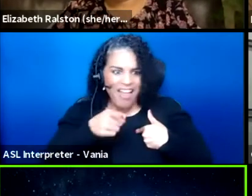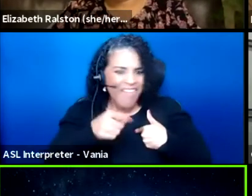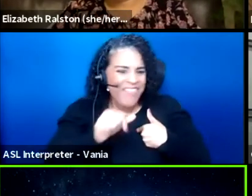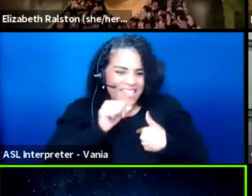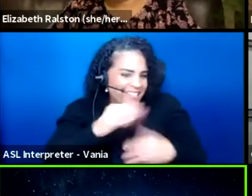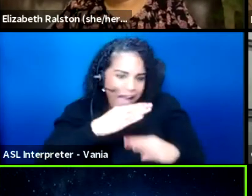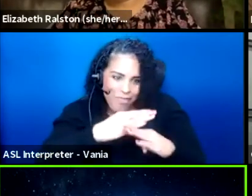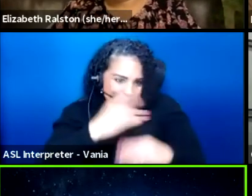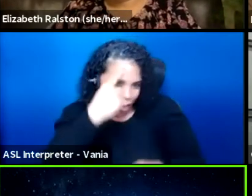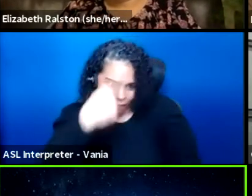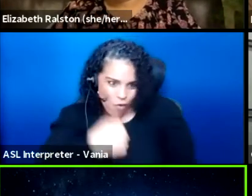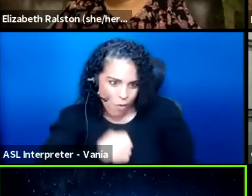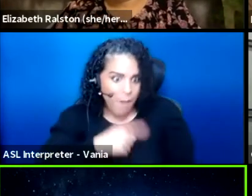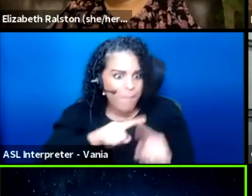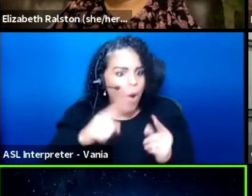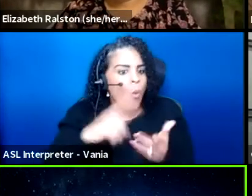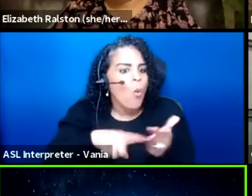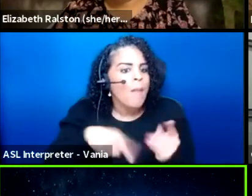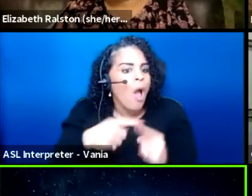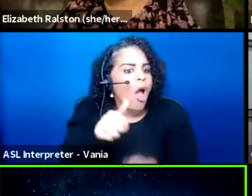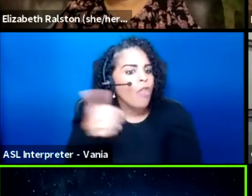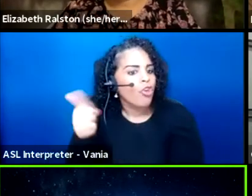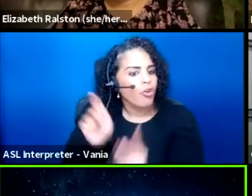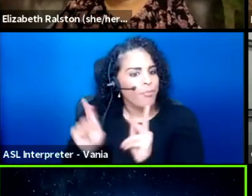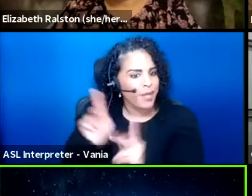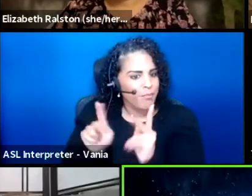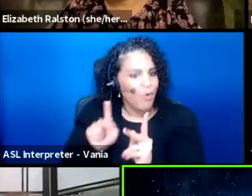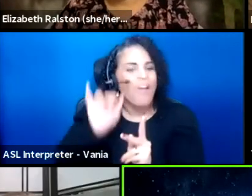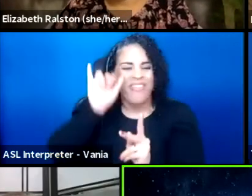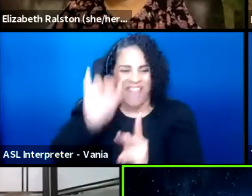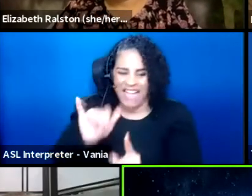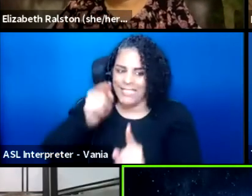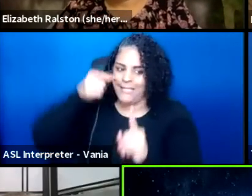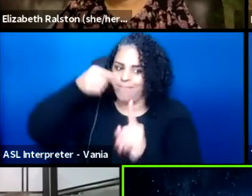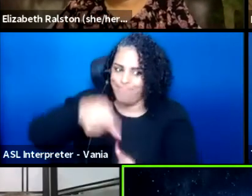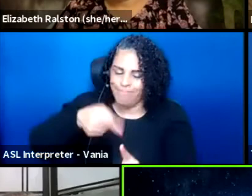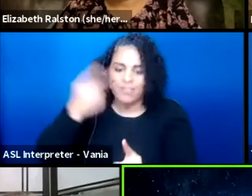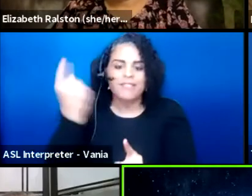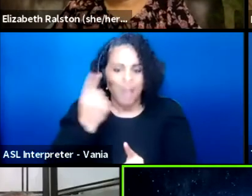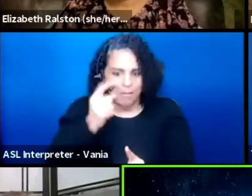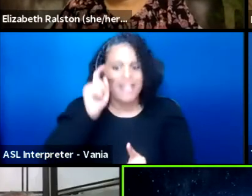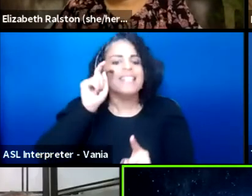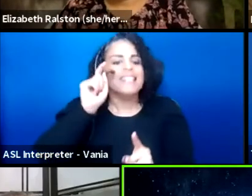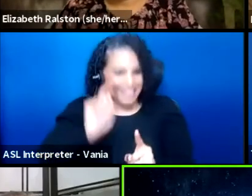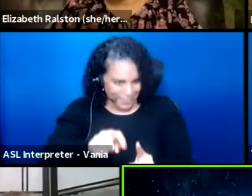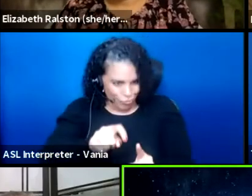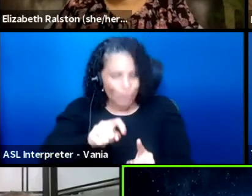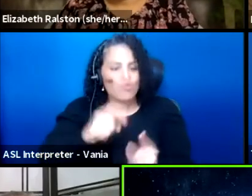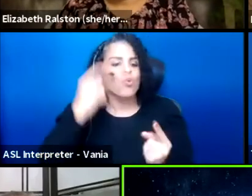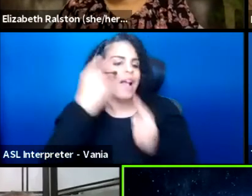but what about others? So I think that's definitely something that needs to be taken into consideration.